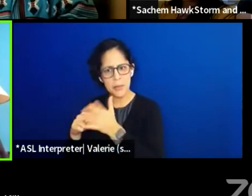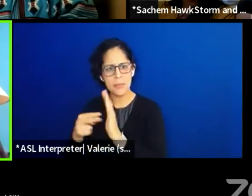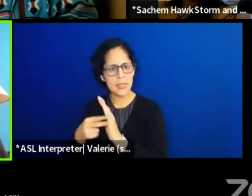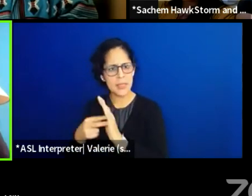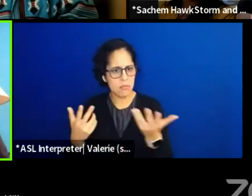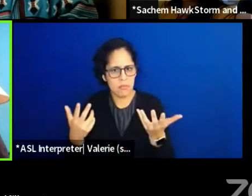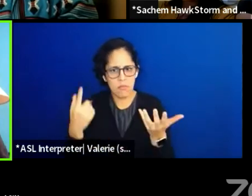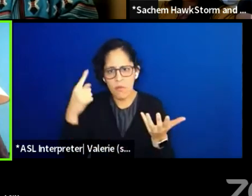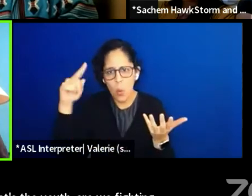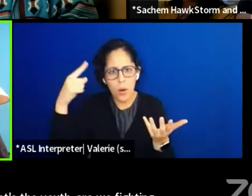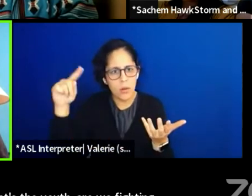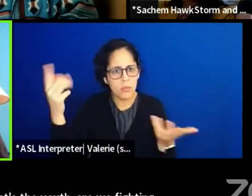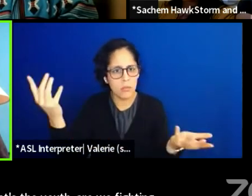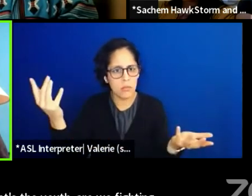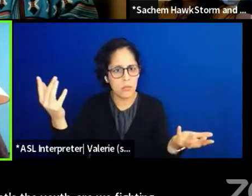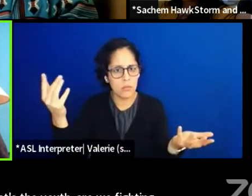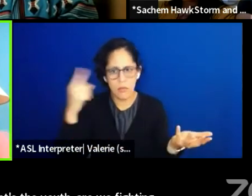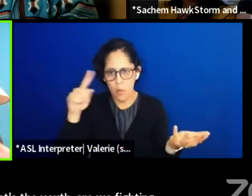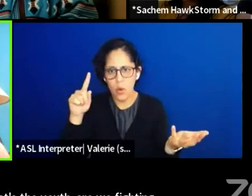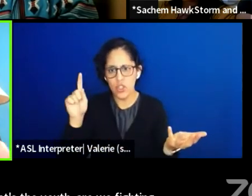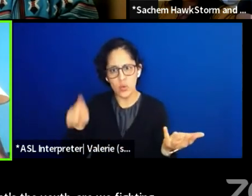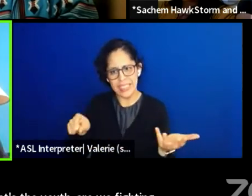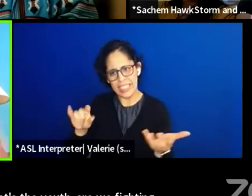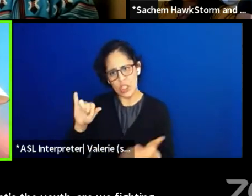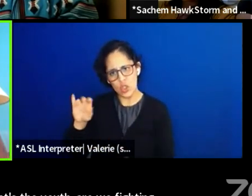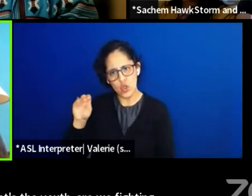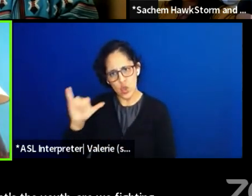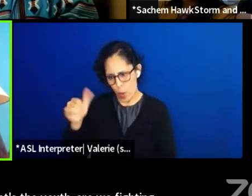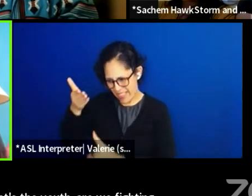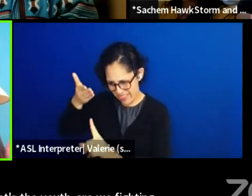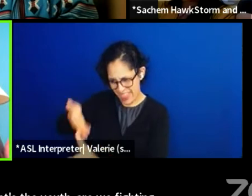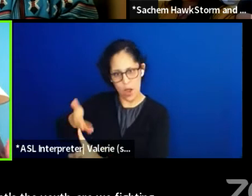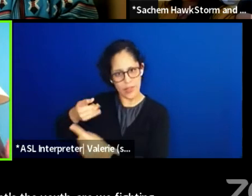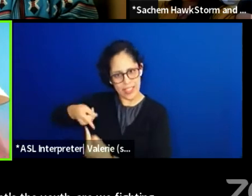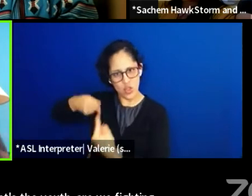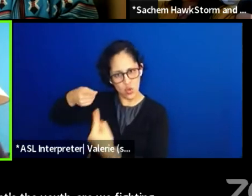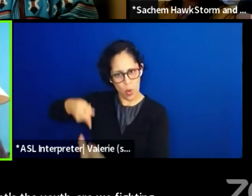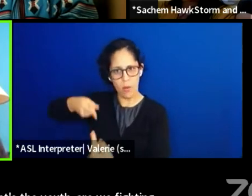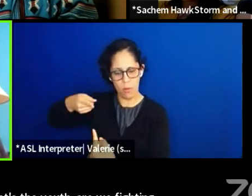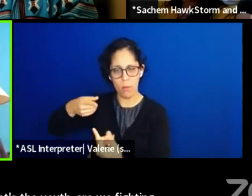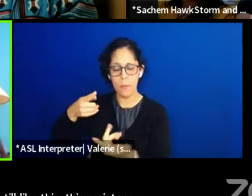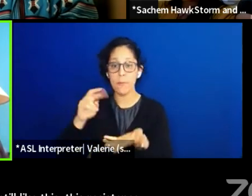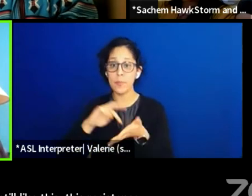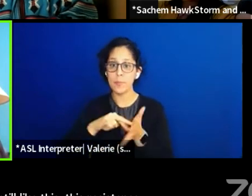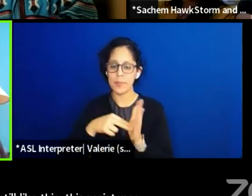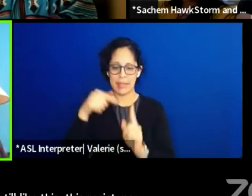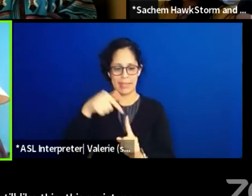What are we fighting for, right? So as we instill like this resistance into our kids,